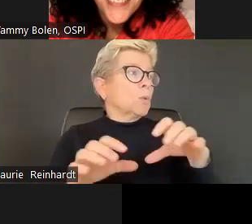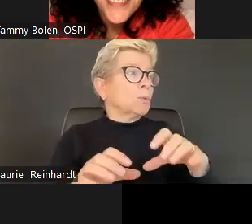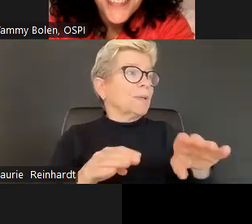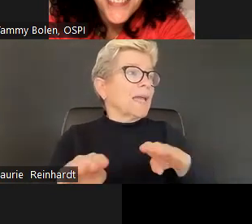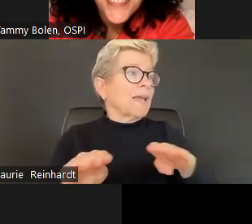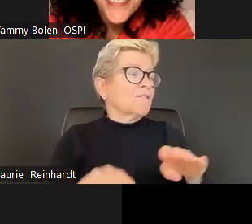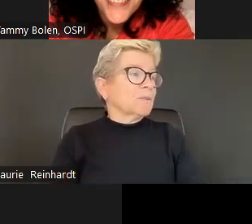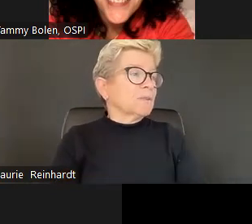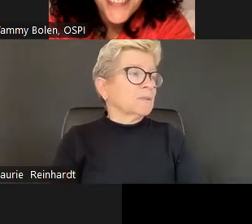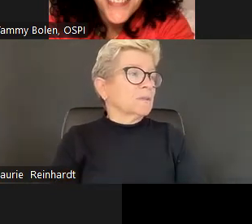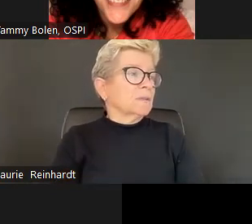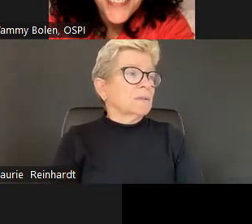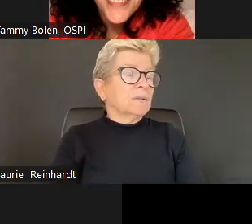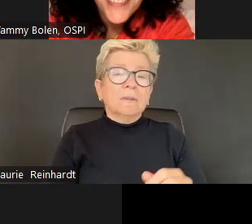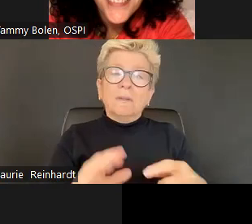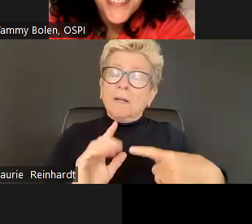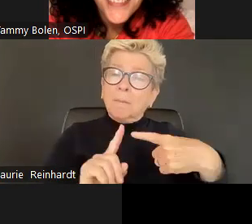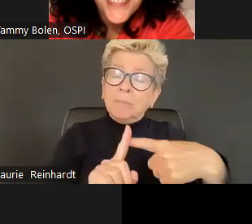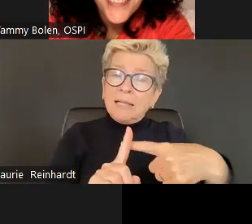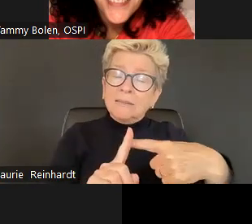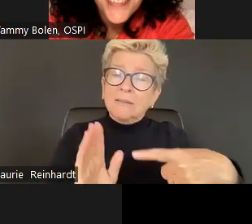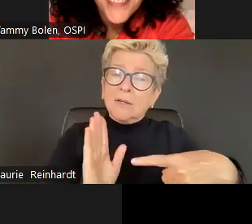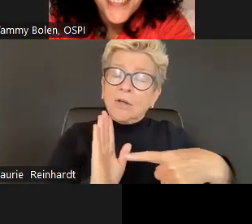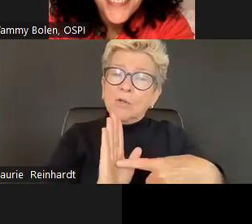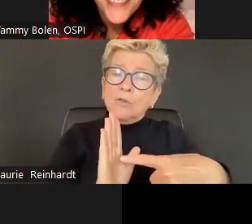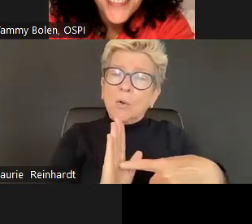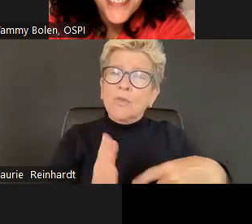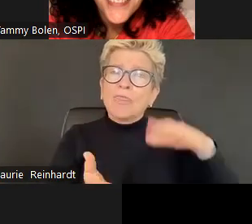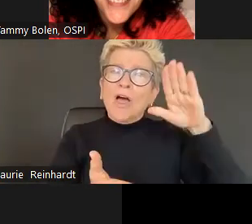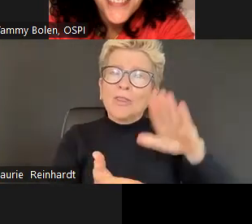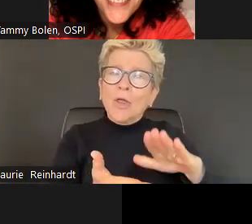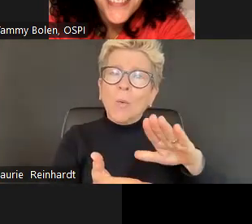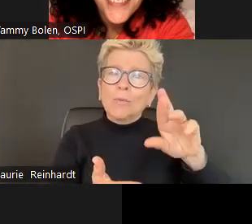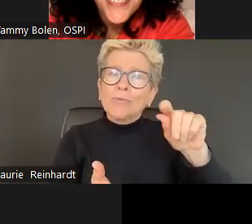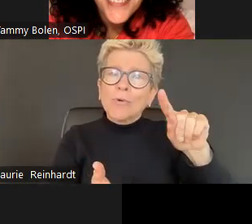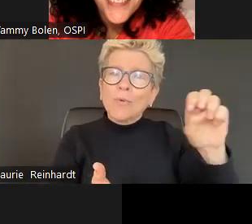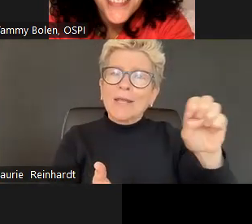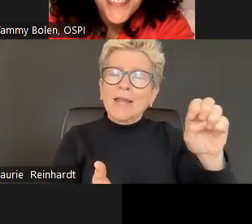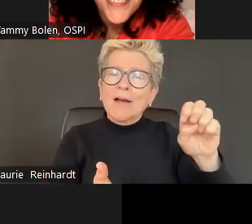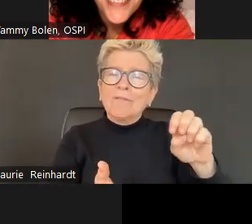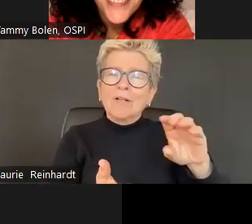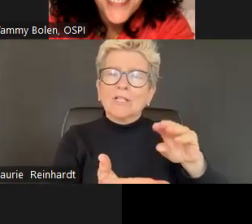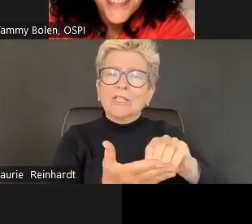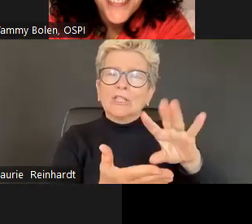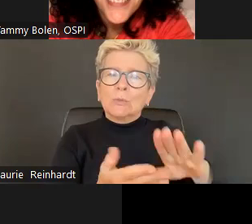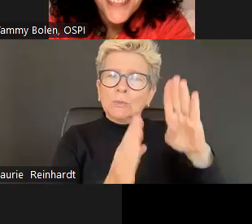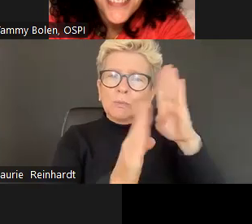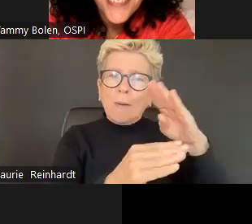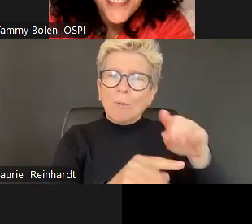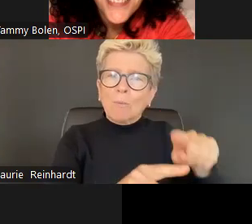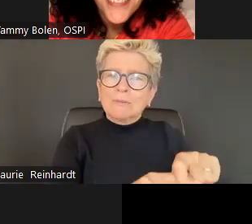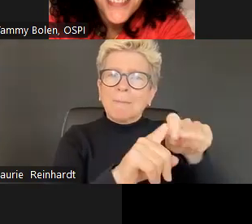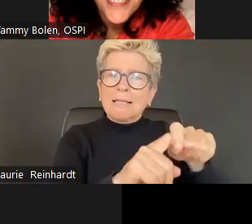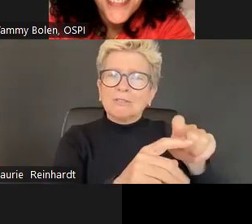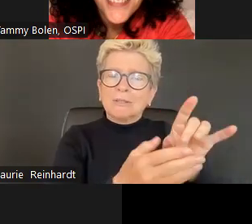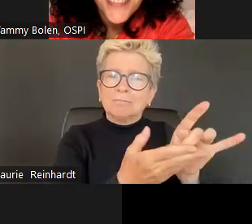It's also predictive of improved health, academic performance and pro-social behaviors,